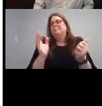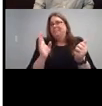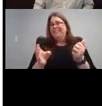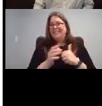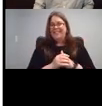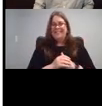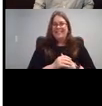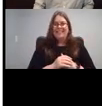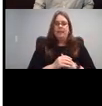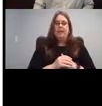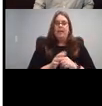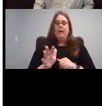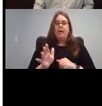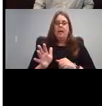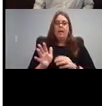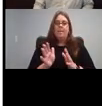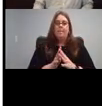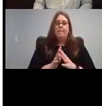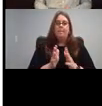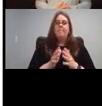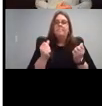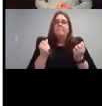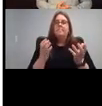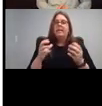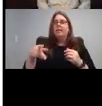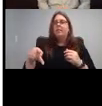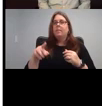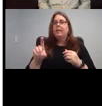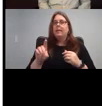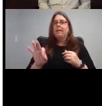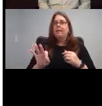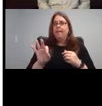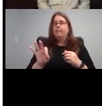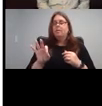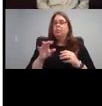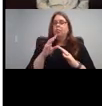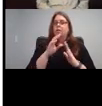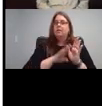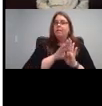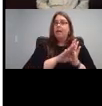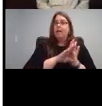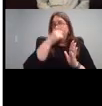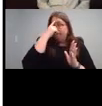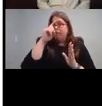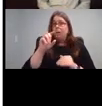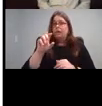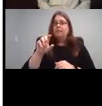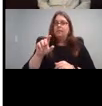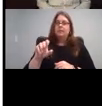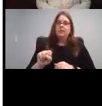Now. A lot of these PDFs were actually designed for speech